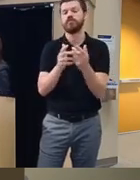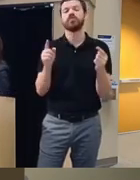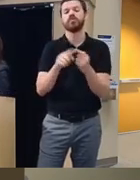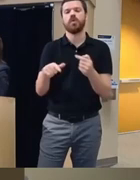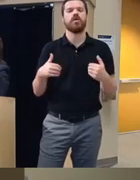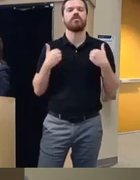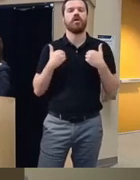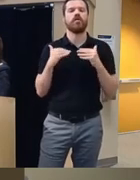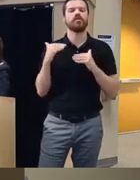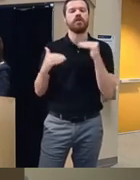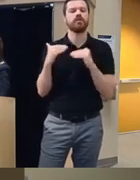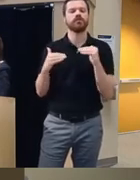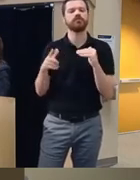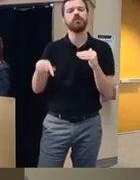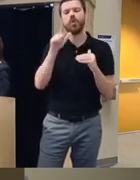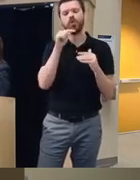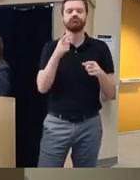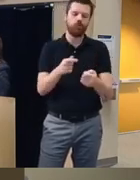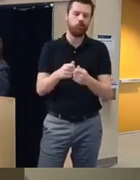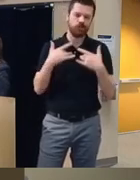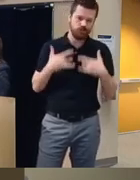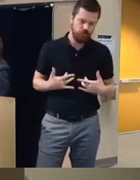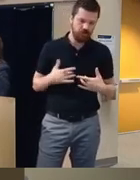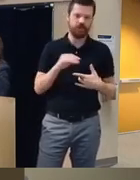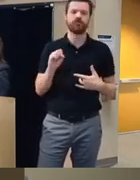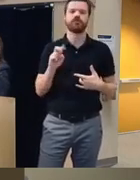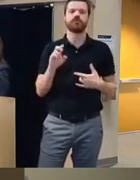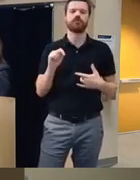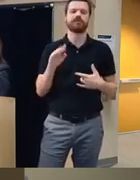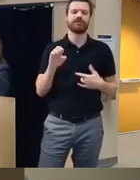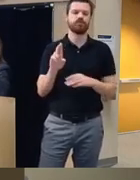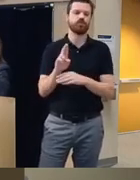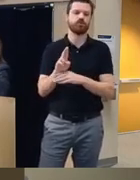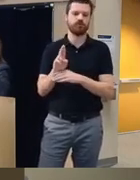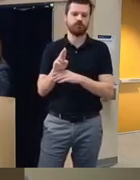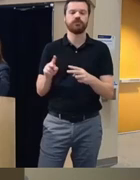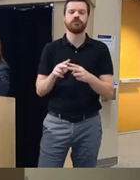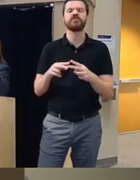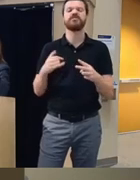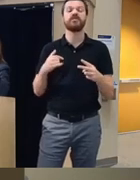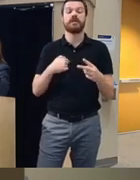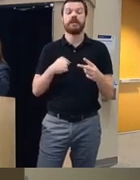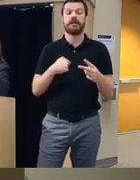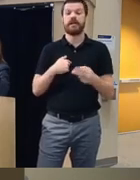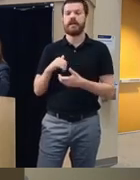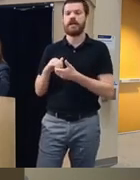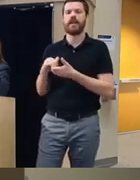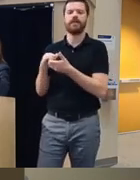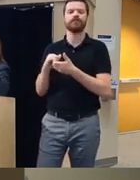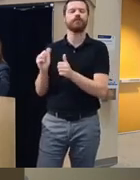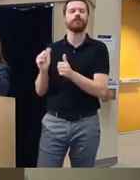adults who are having problems with depression and substance use and so I'm collaborating with um a